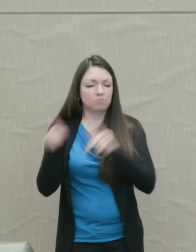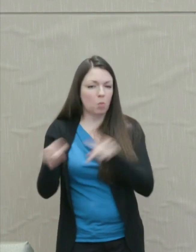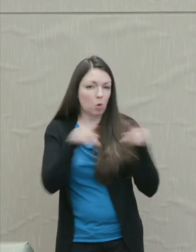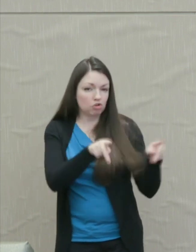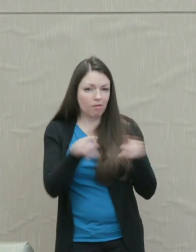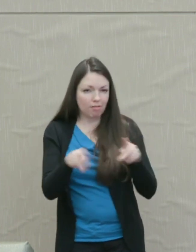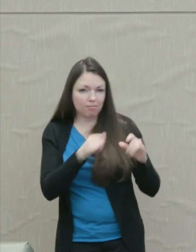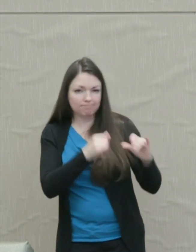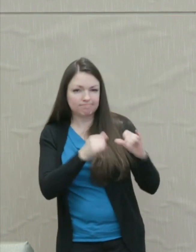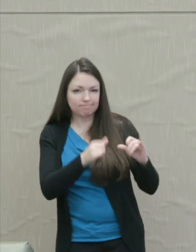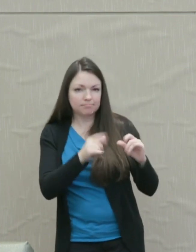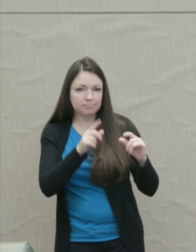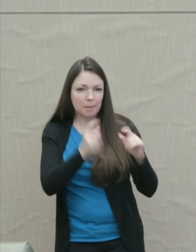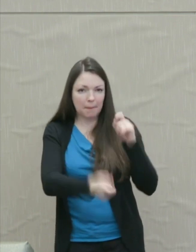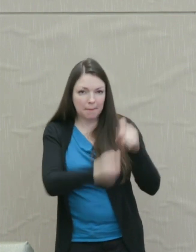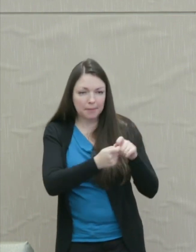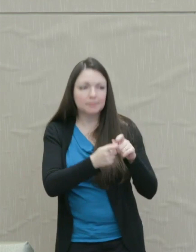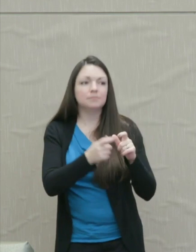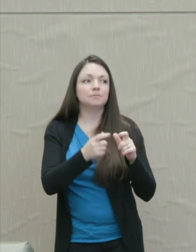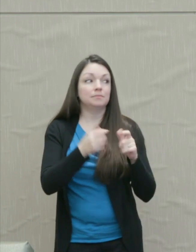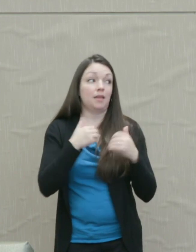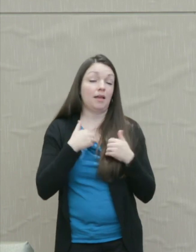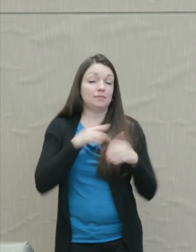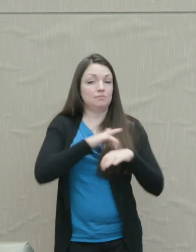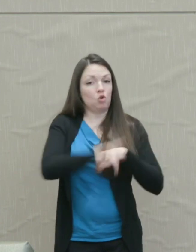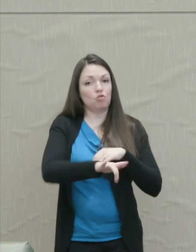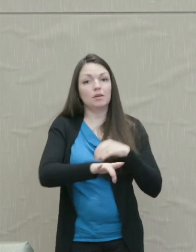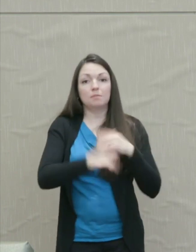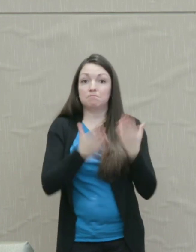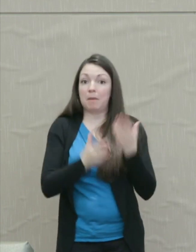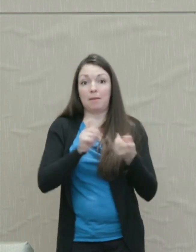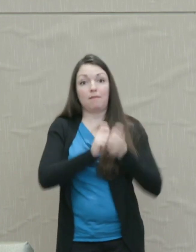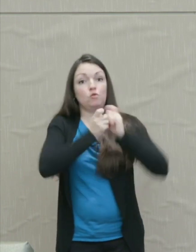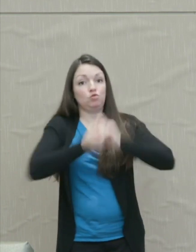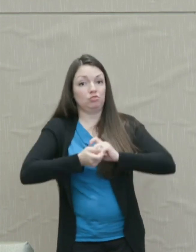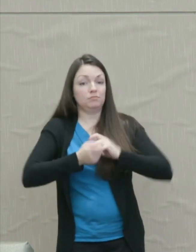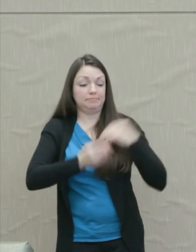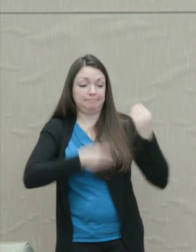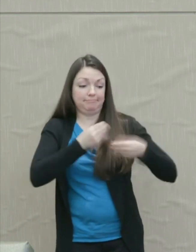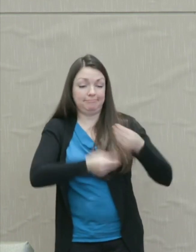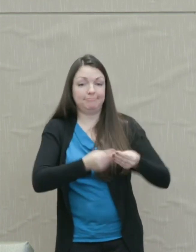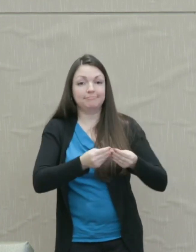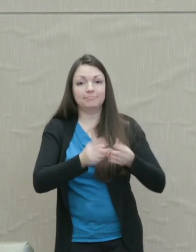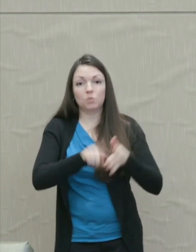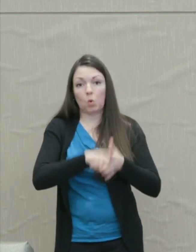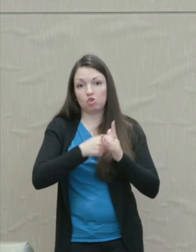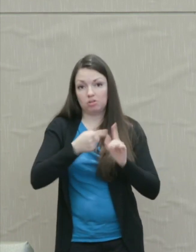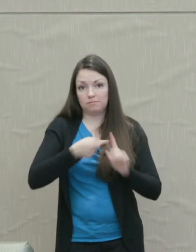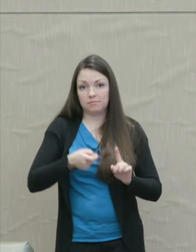and maybe even an evolutionary origin. It's a leap to call this an idea of justice.